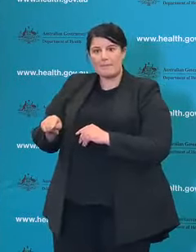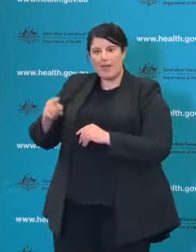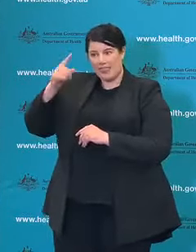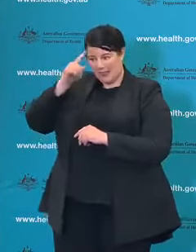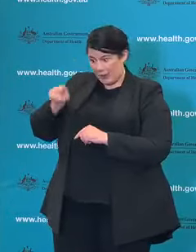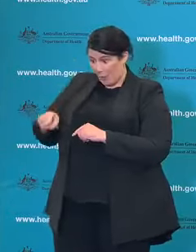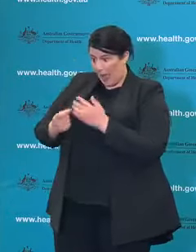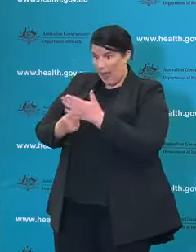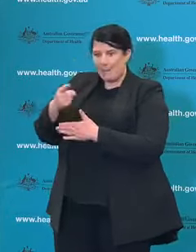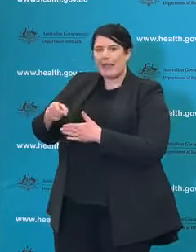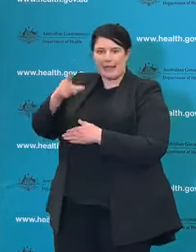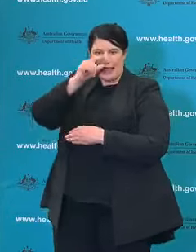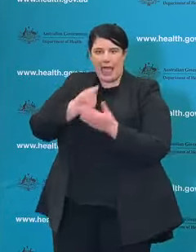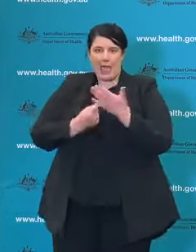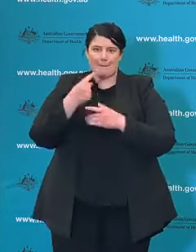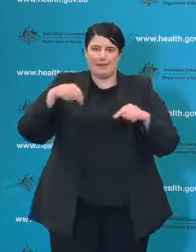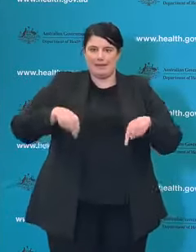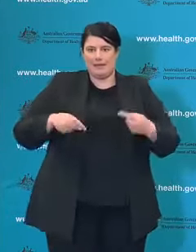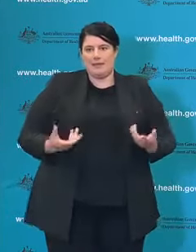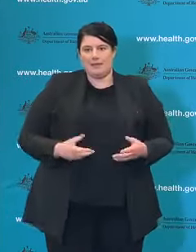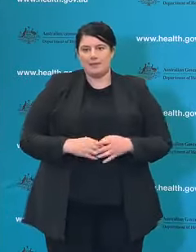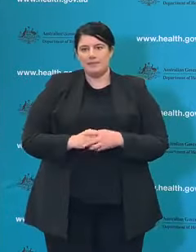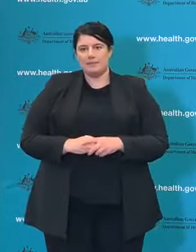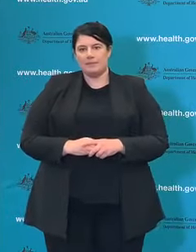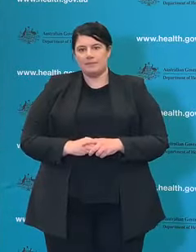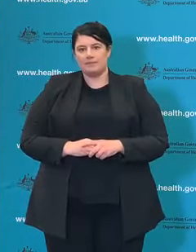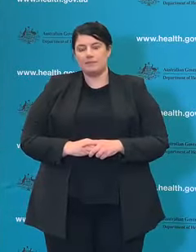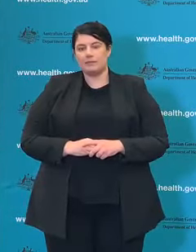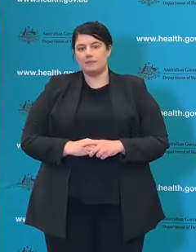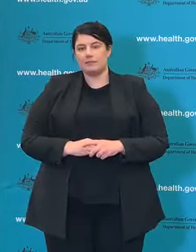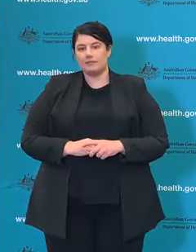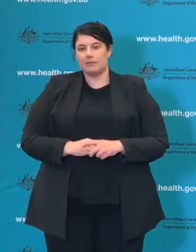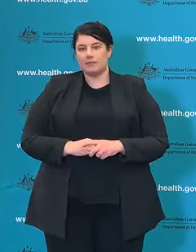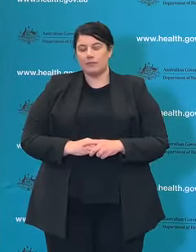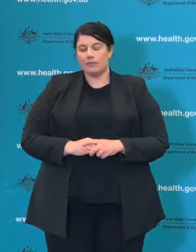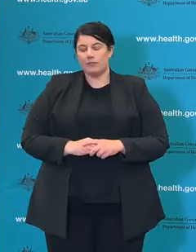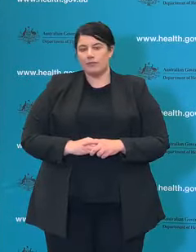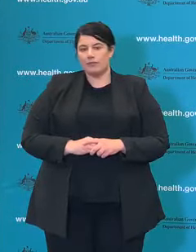And so whilst it's important for people to feel that their lives are